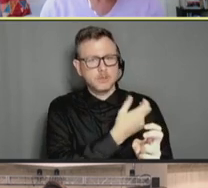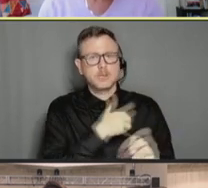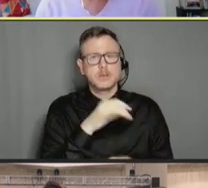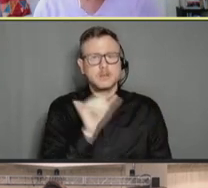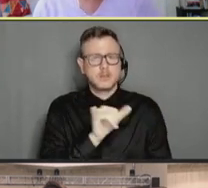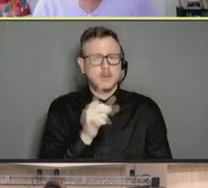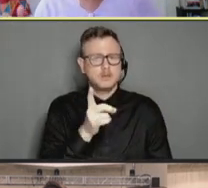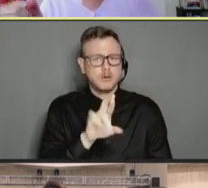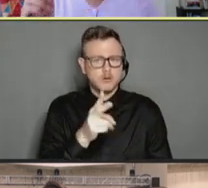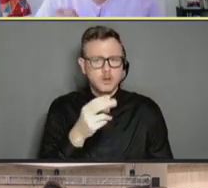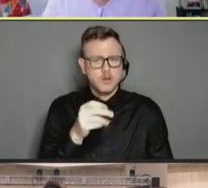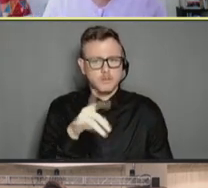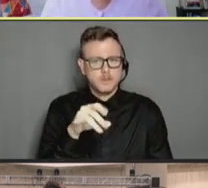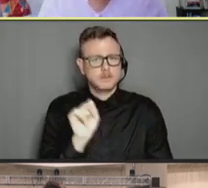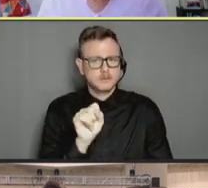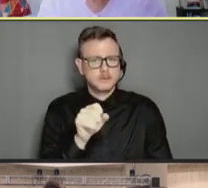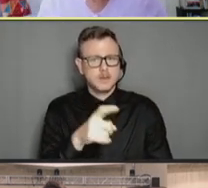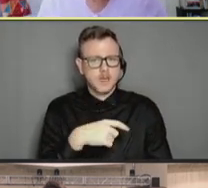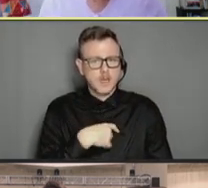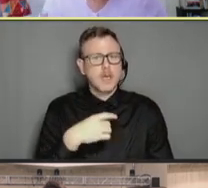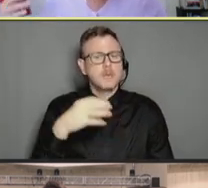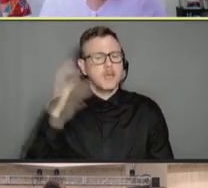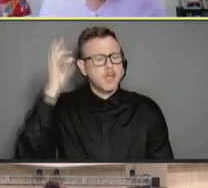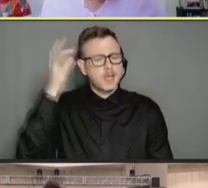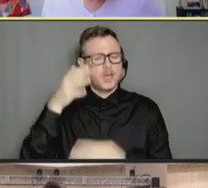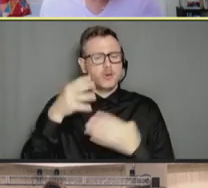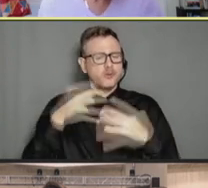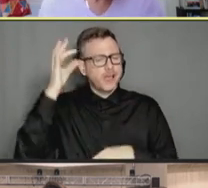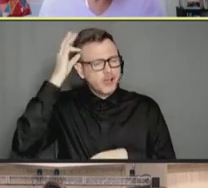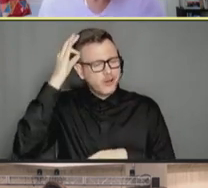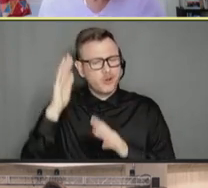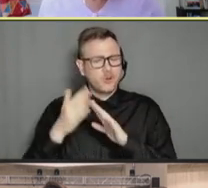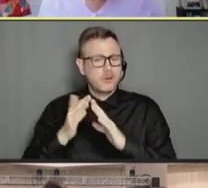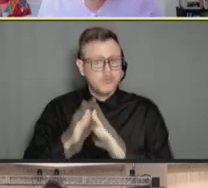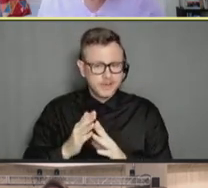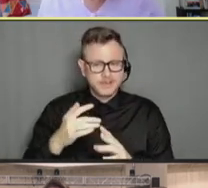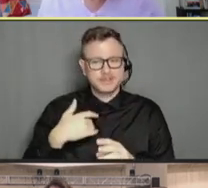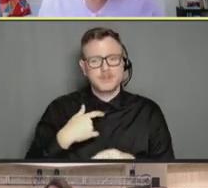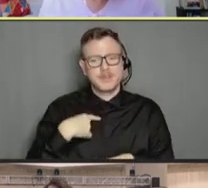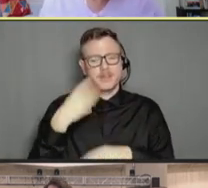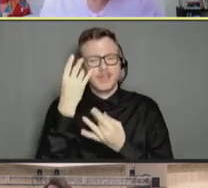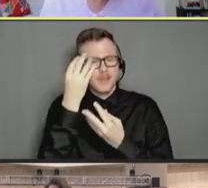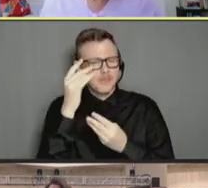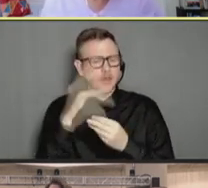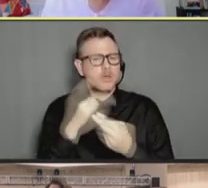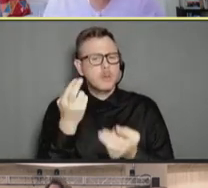hair community that gets to think about the recommendations. But also, is the recipient